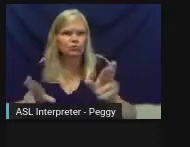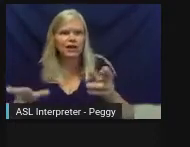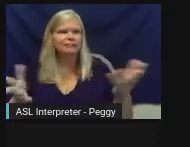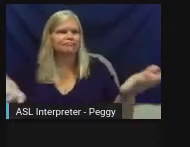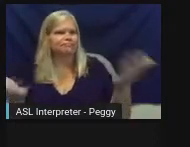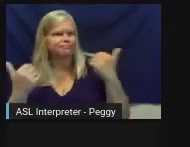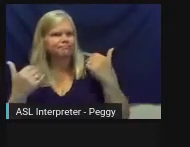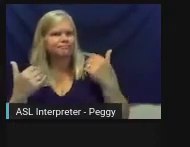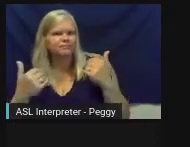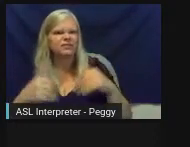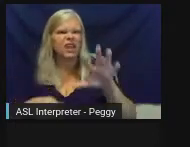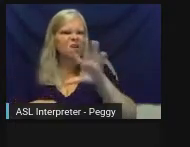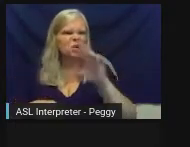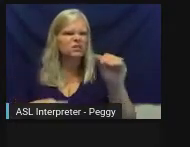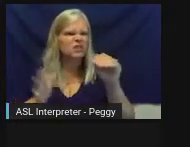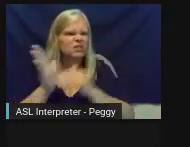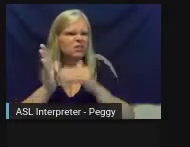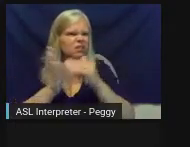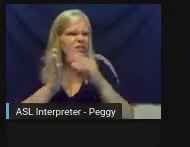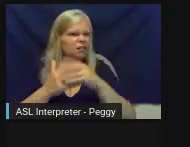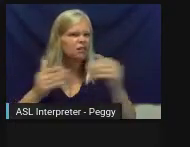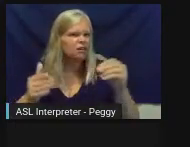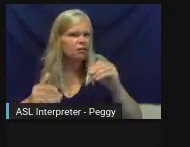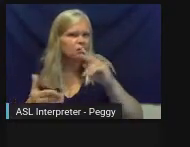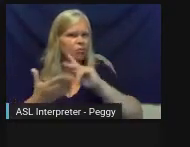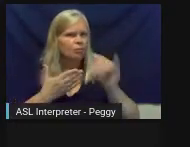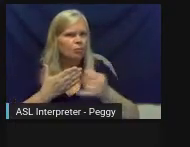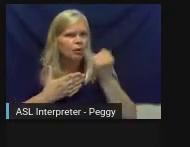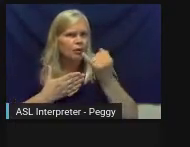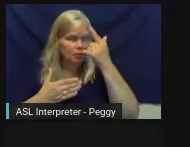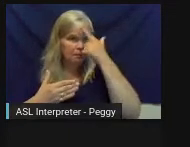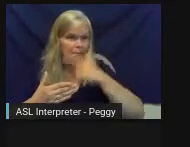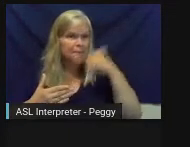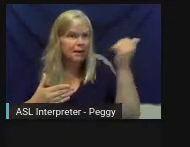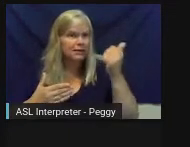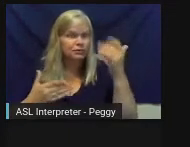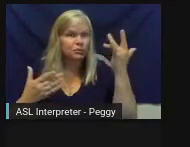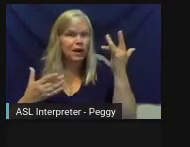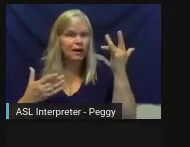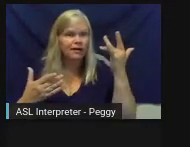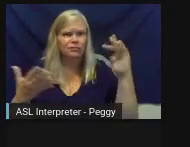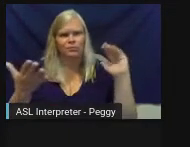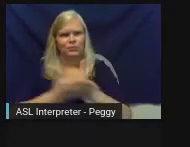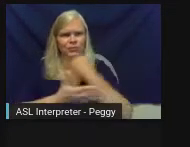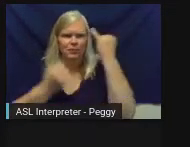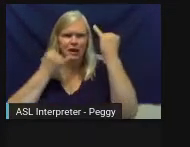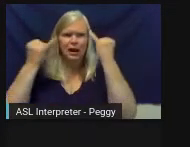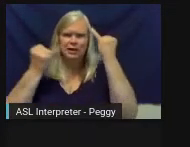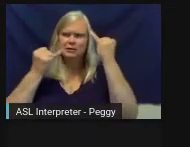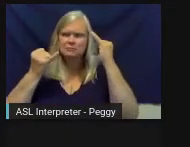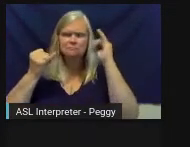know, a $50,000 project-- because of some of the ideas that were set up by the artist. So it actually spurred